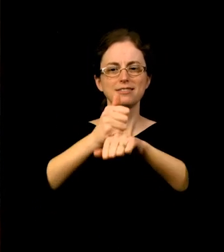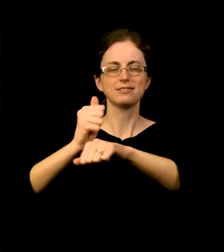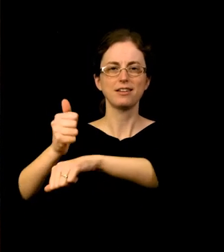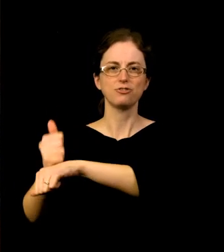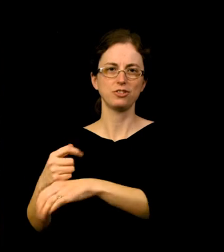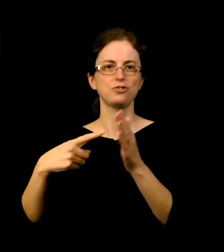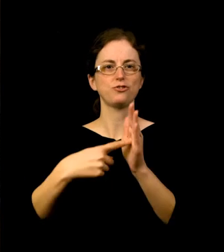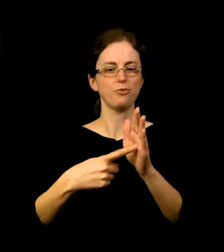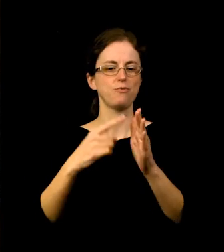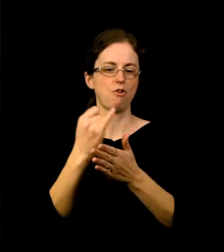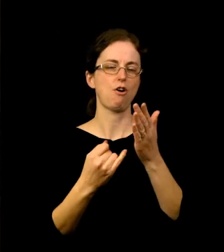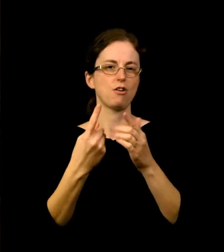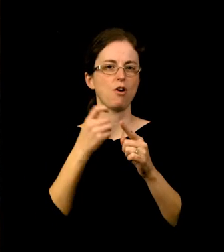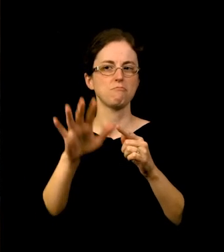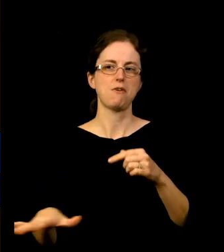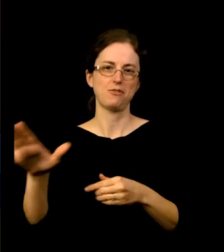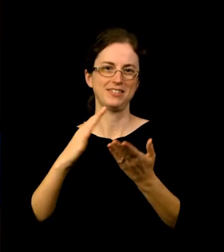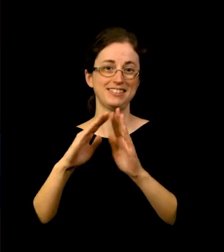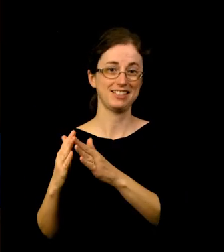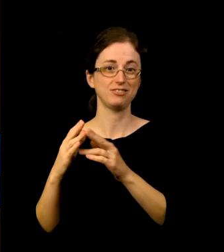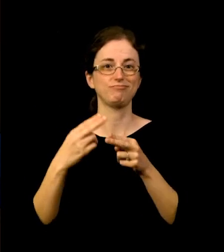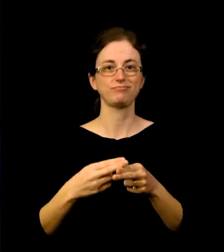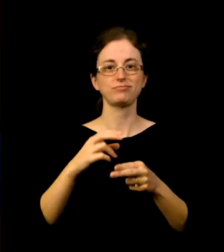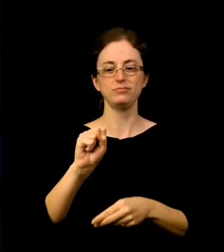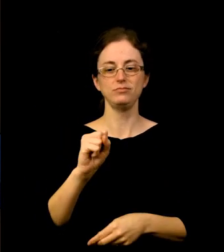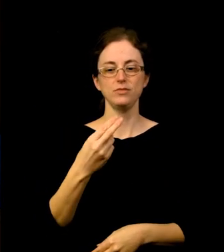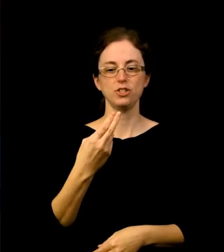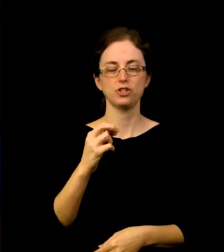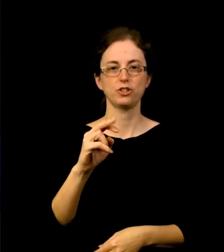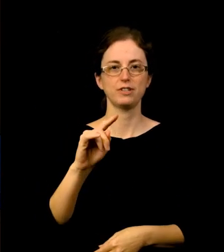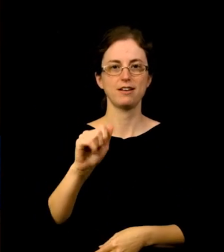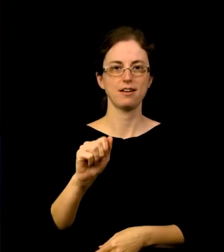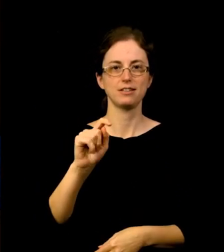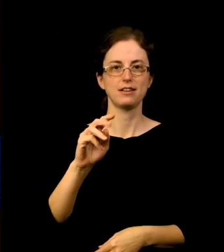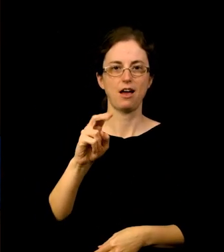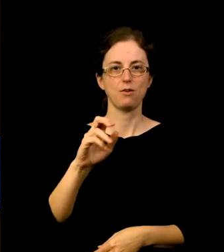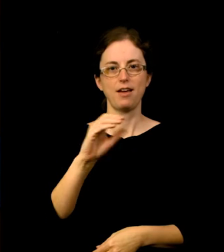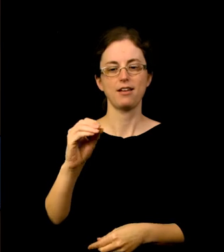This exhibition, titled ‘Sharita Towne & A Black Art Ecology of Portland’, encourages